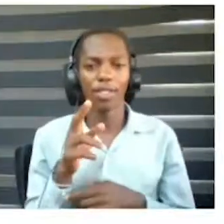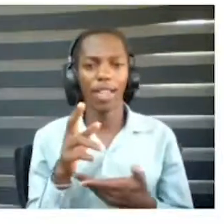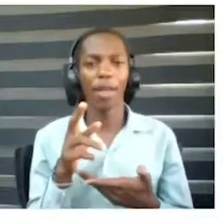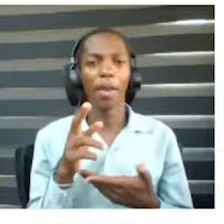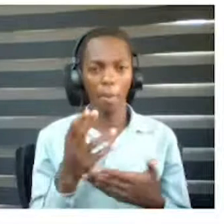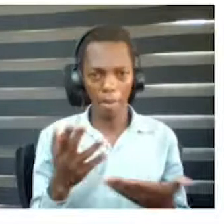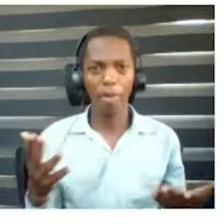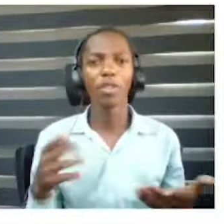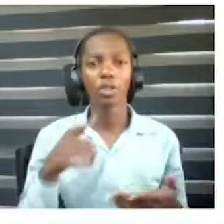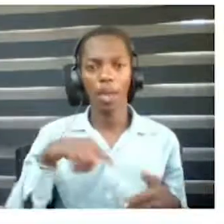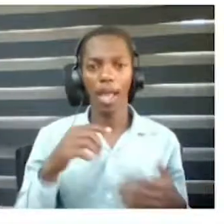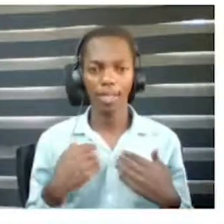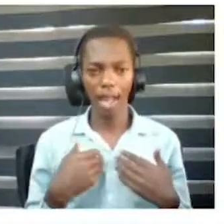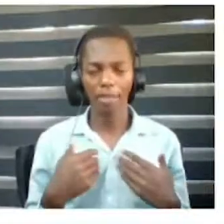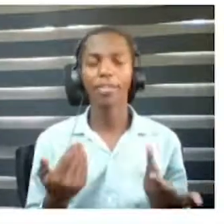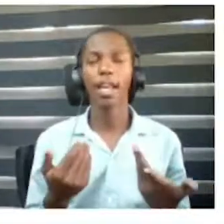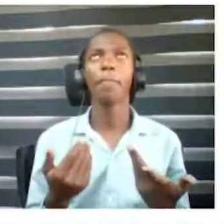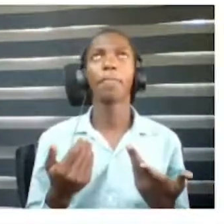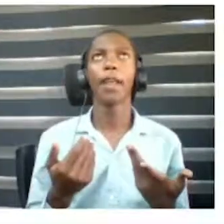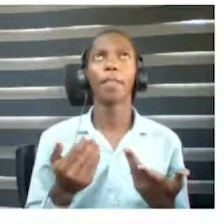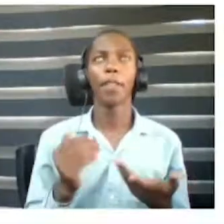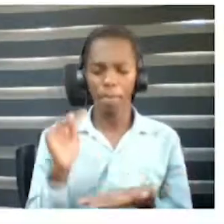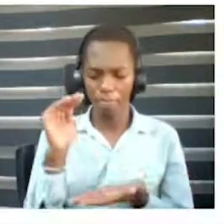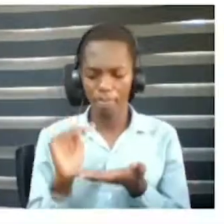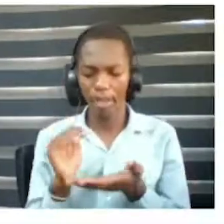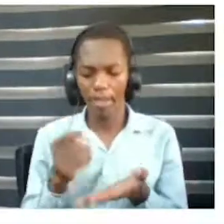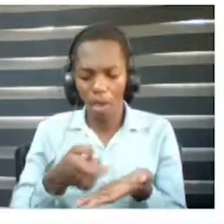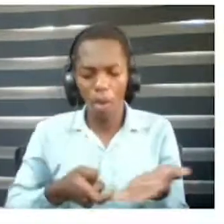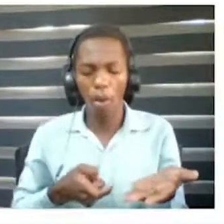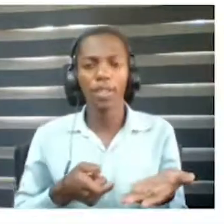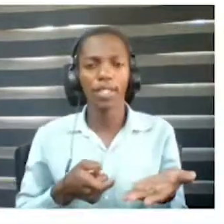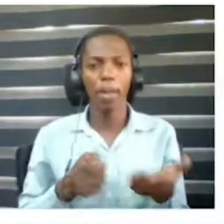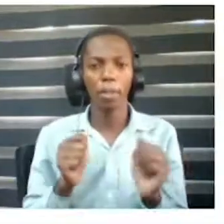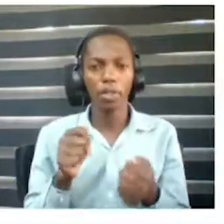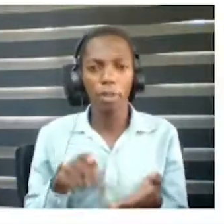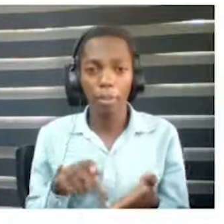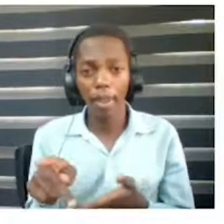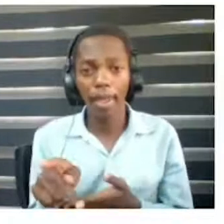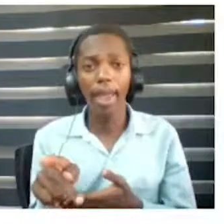and also easy and accessible to be able to sort of make